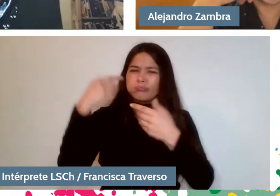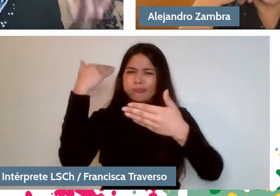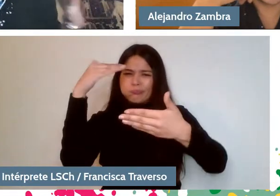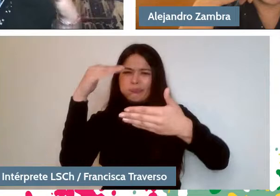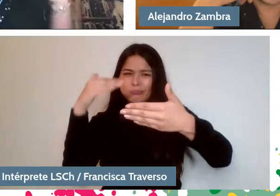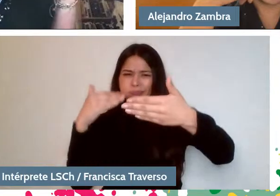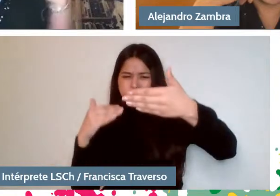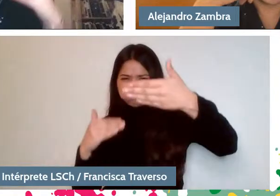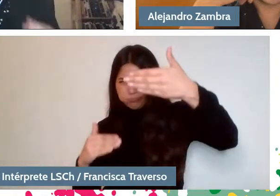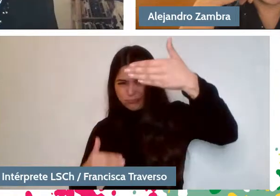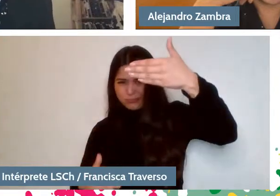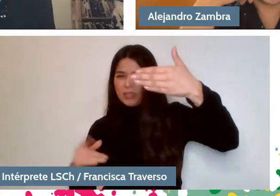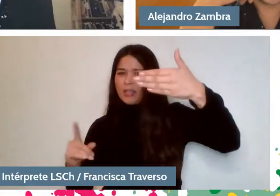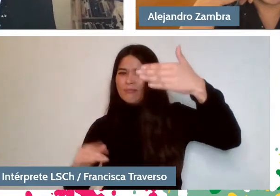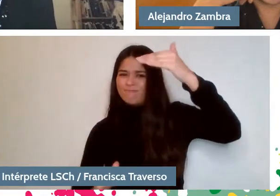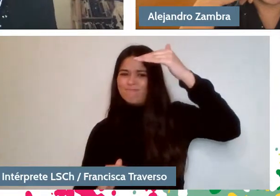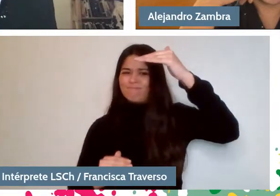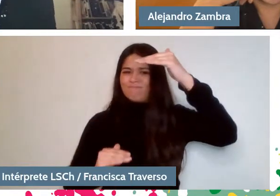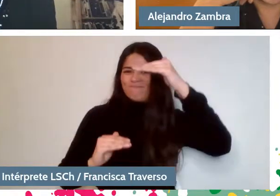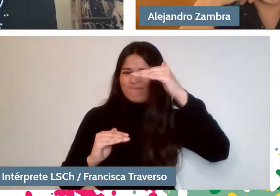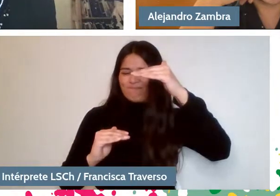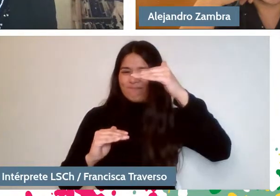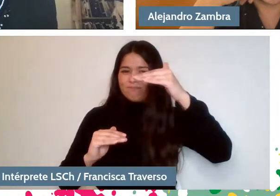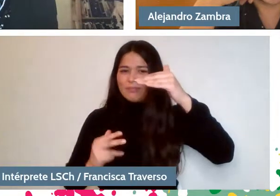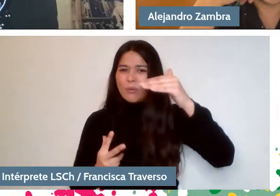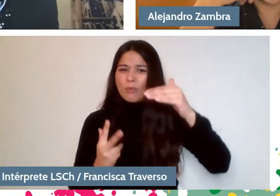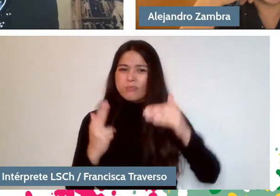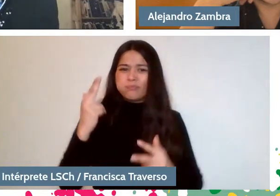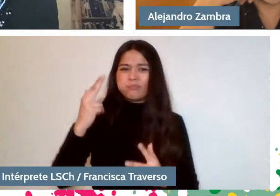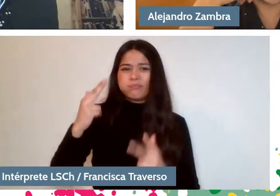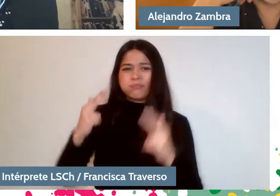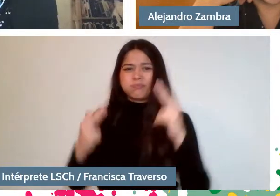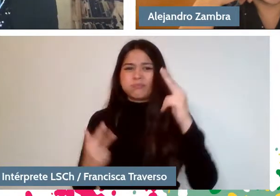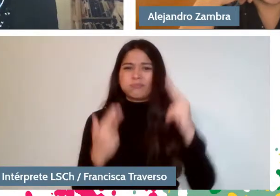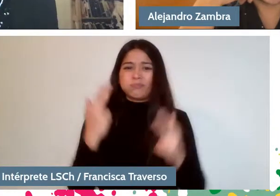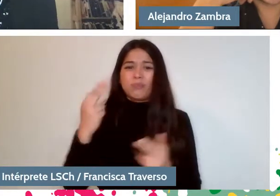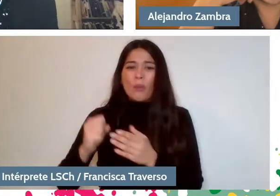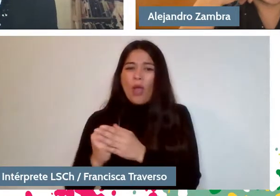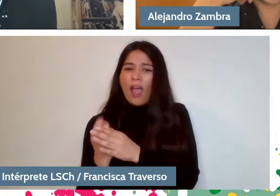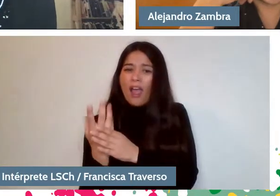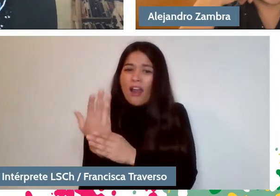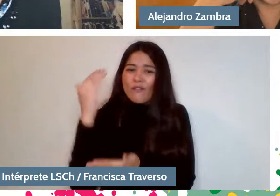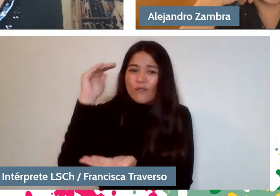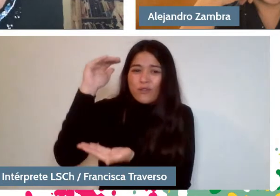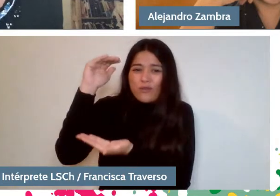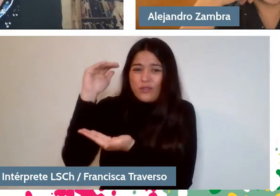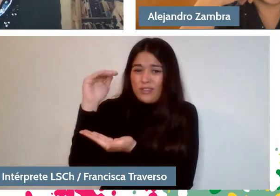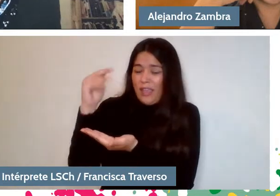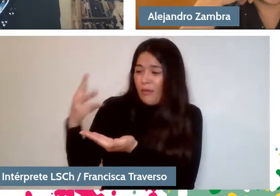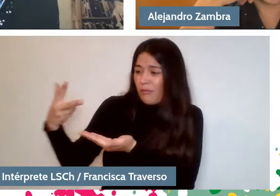so it will have to be trimmed like a bonsai, too. I thought one of the writers you admire